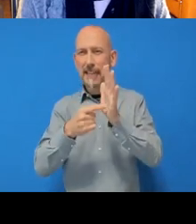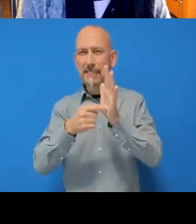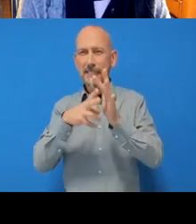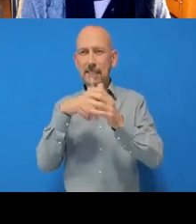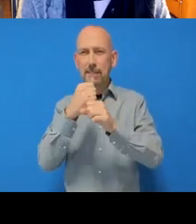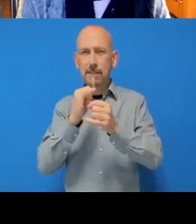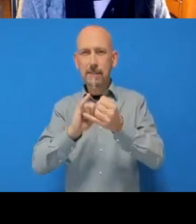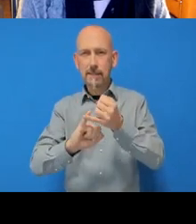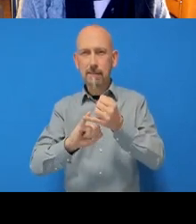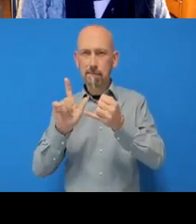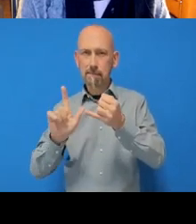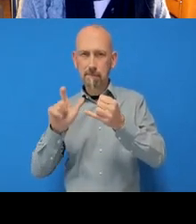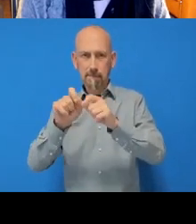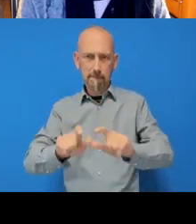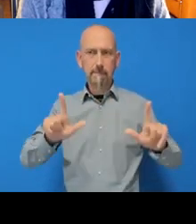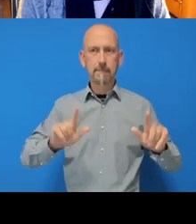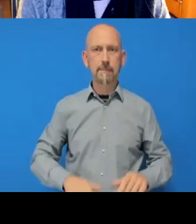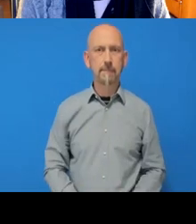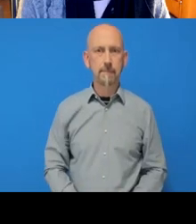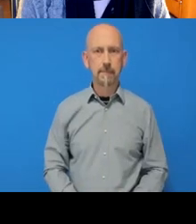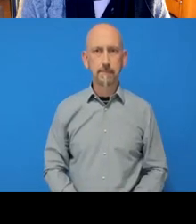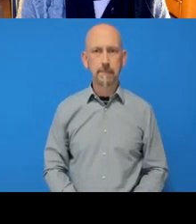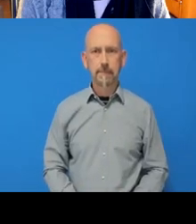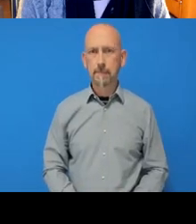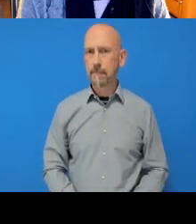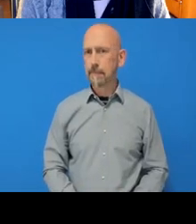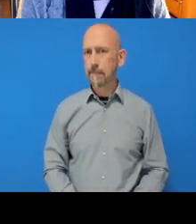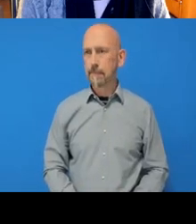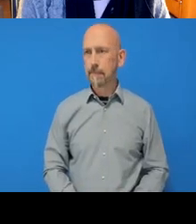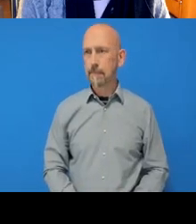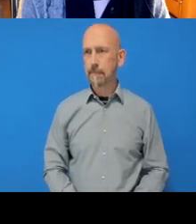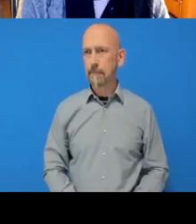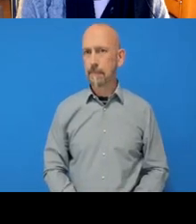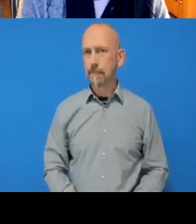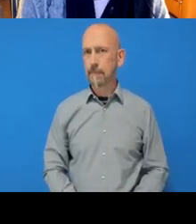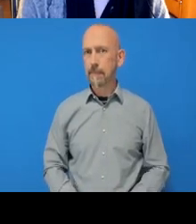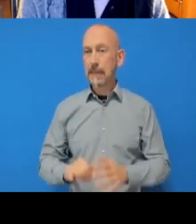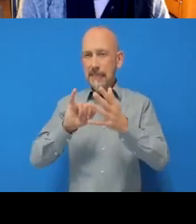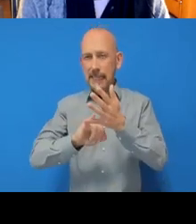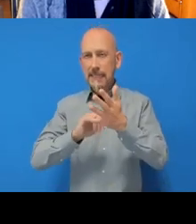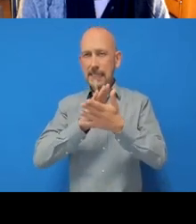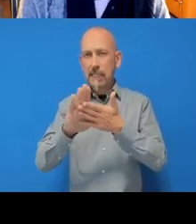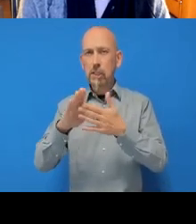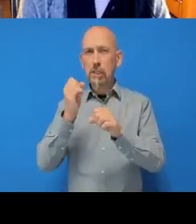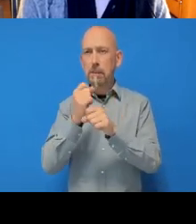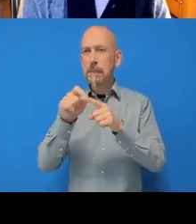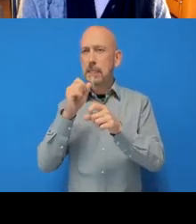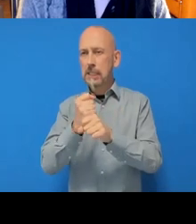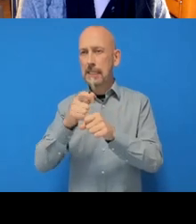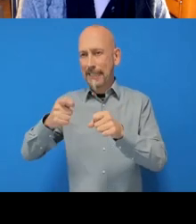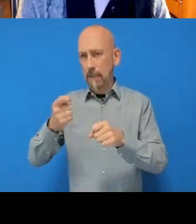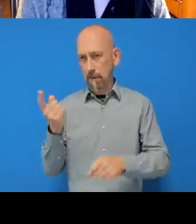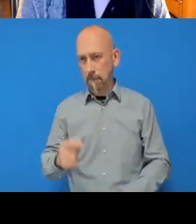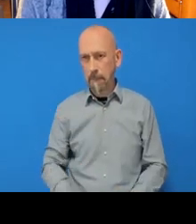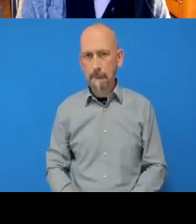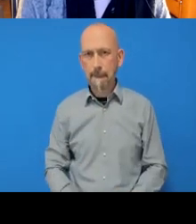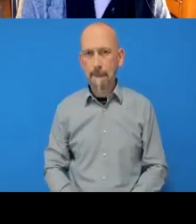So I’m on the menu here, then I go to SSH and gpg keys on the left here.